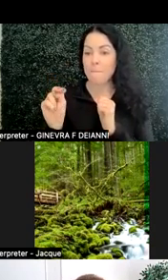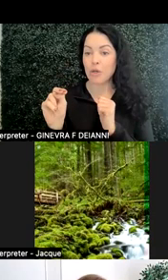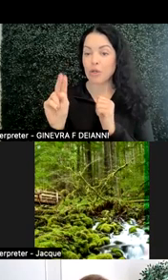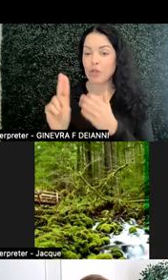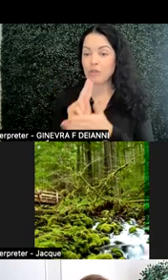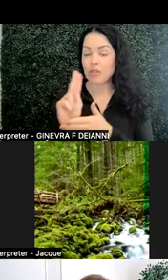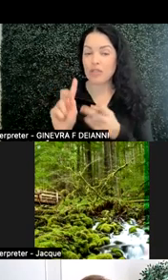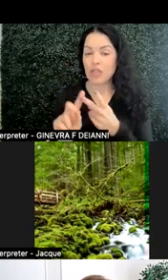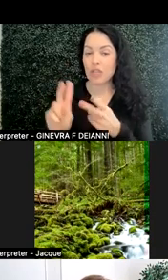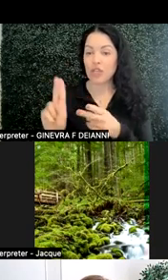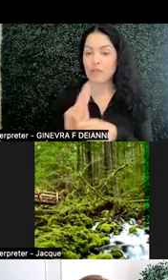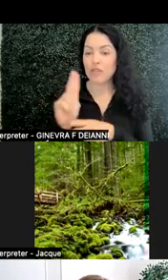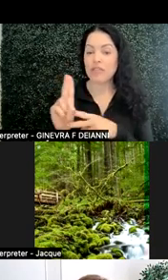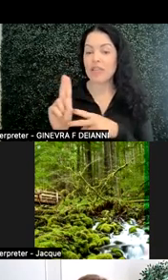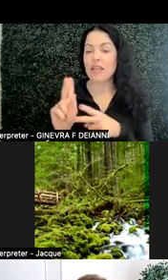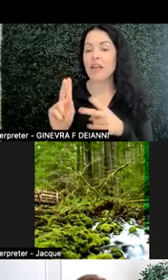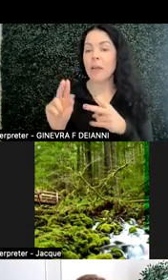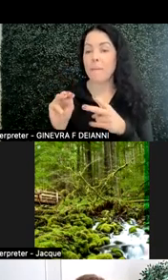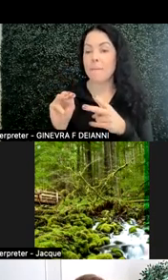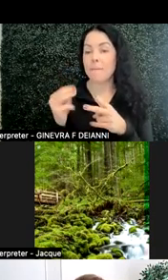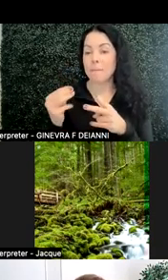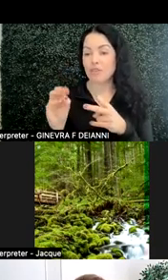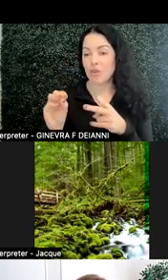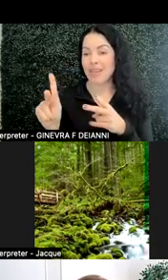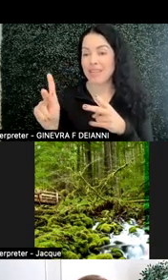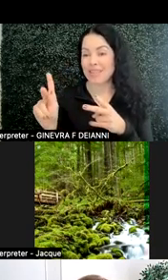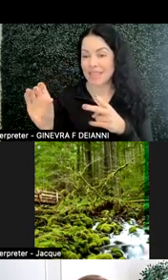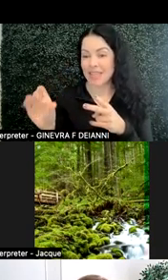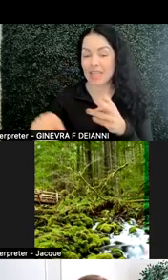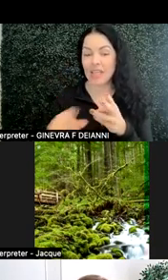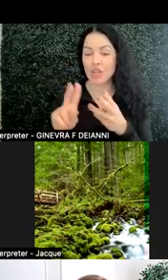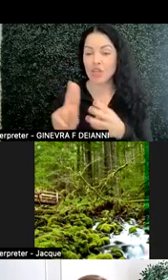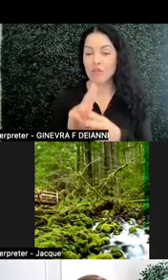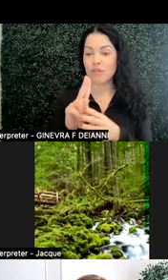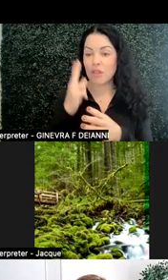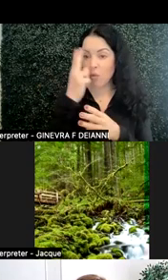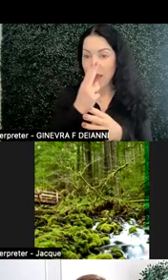of Missouri Kansas City, University of Hawaii,